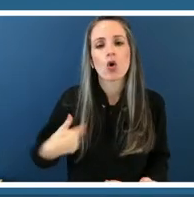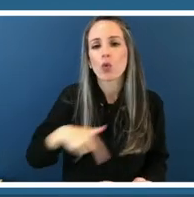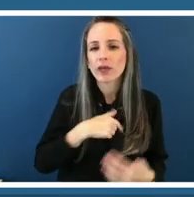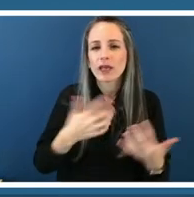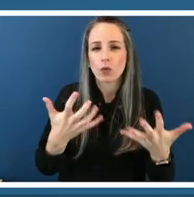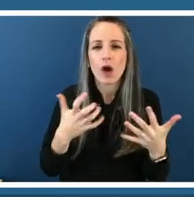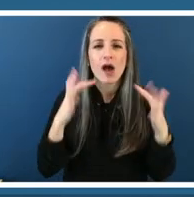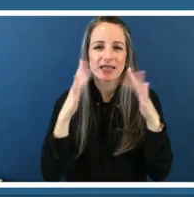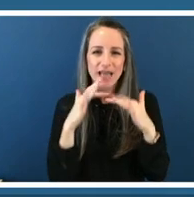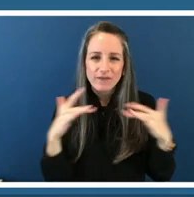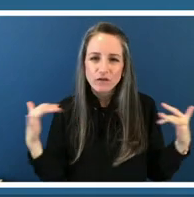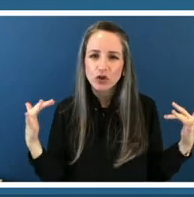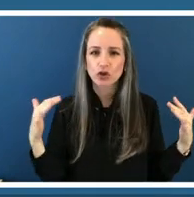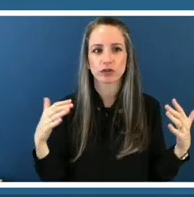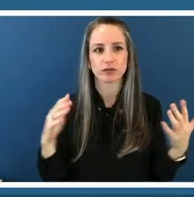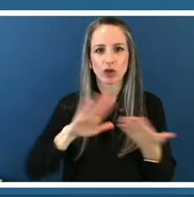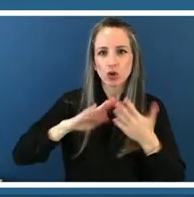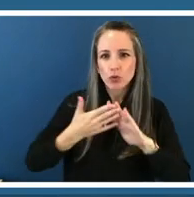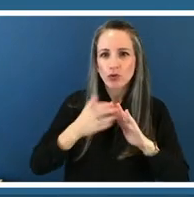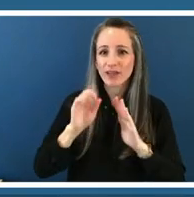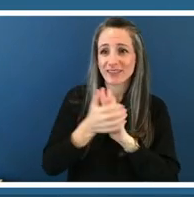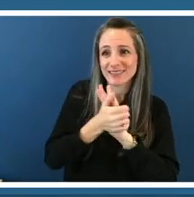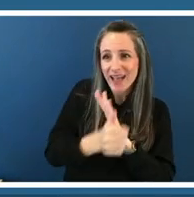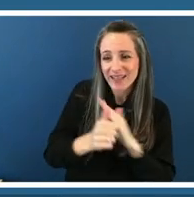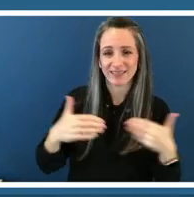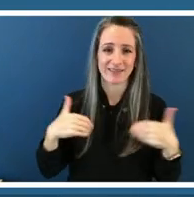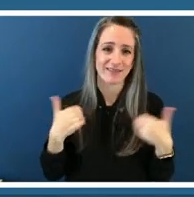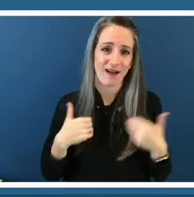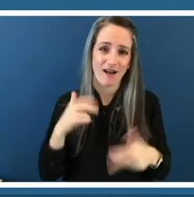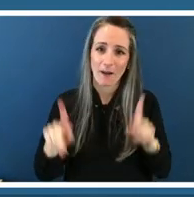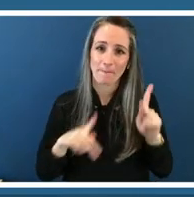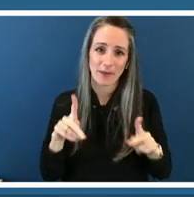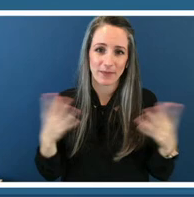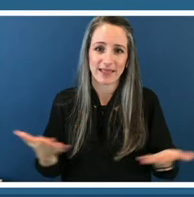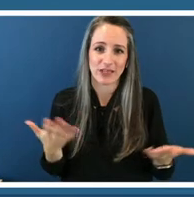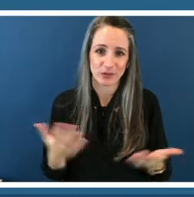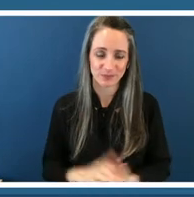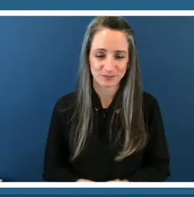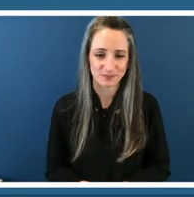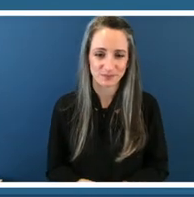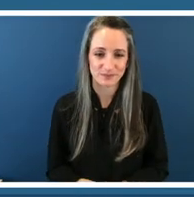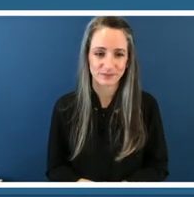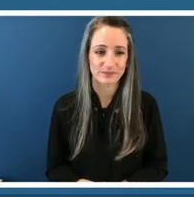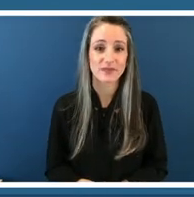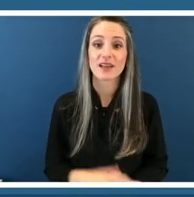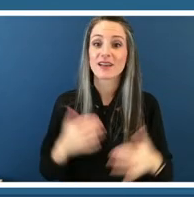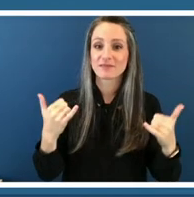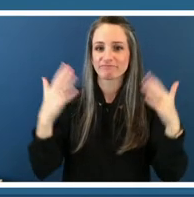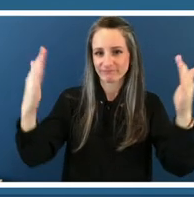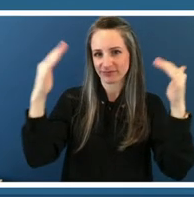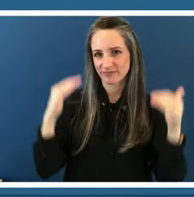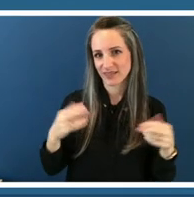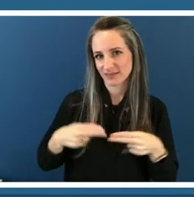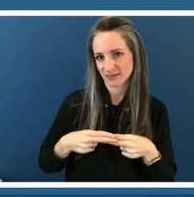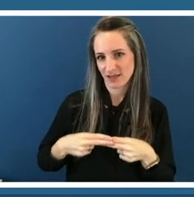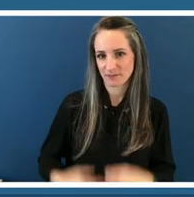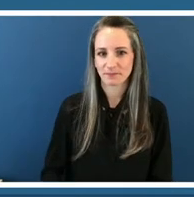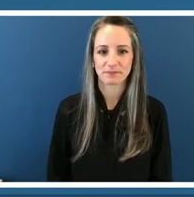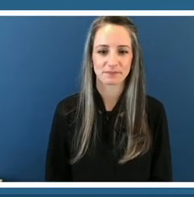community of talented young people all right we can move to the next slide